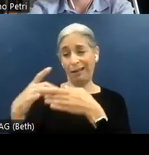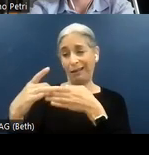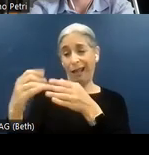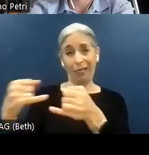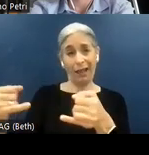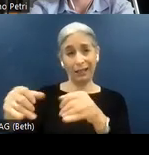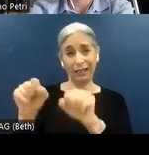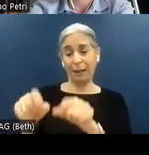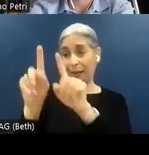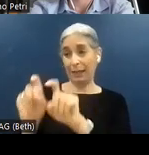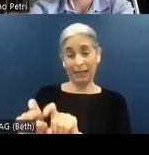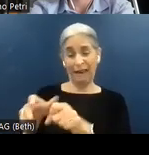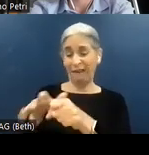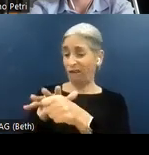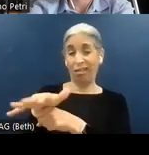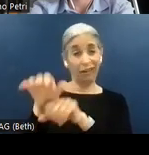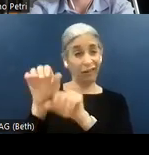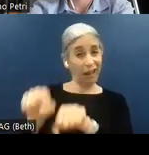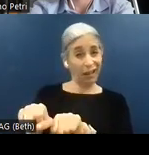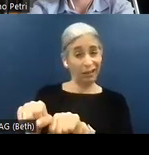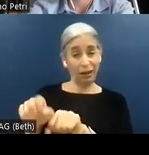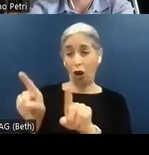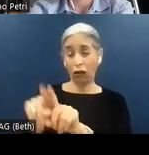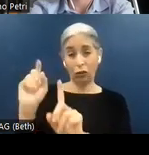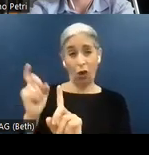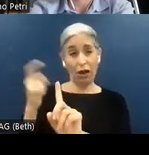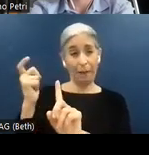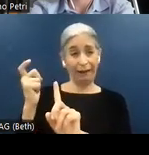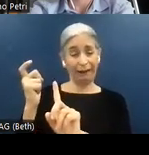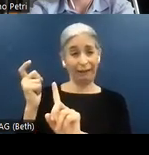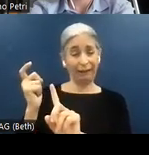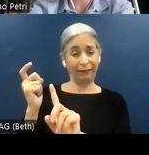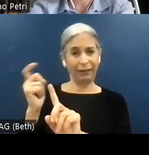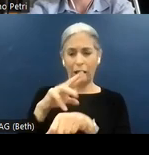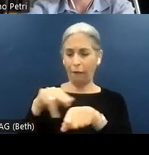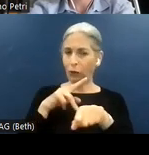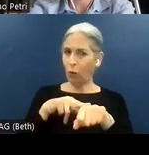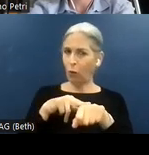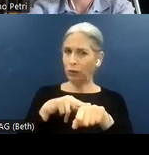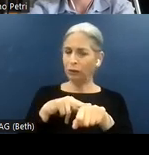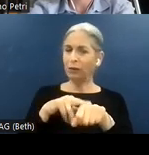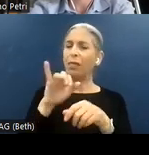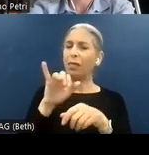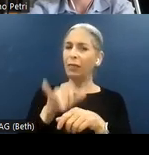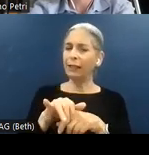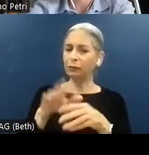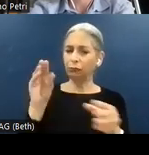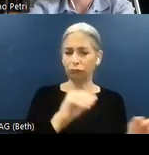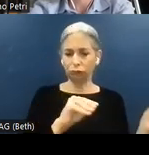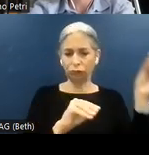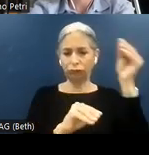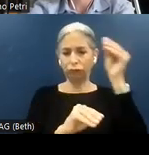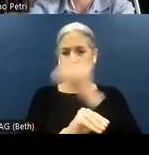tested fully automatically. And of course, this probably rearranges the expectation of